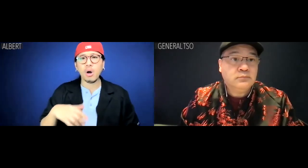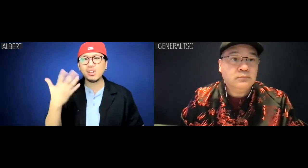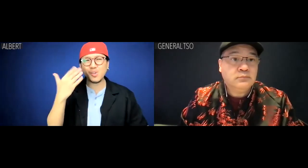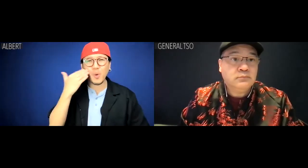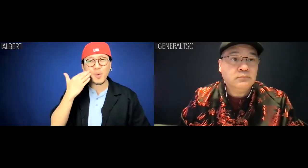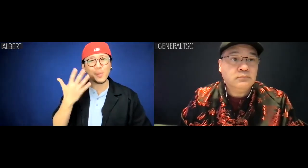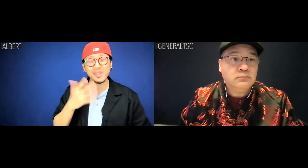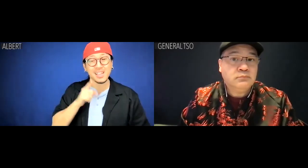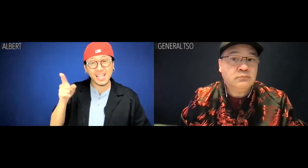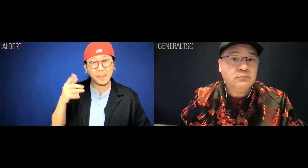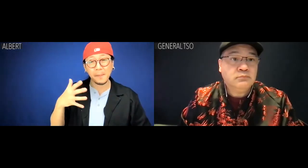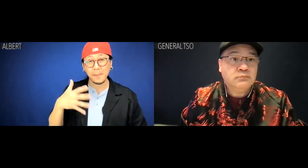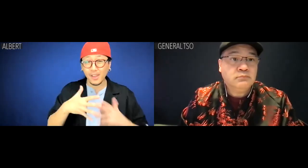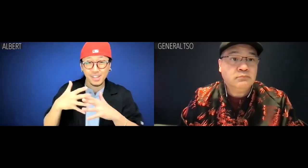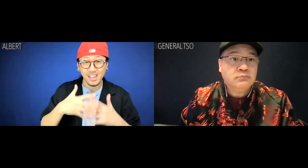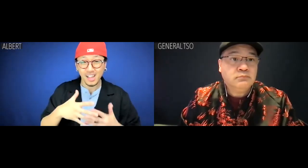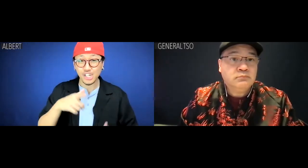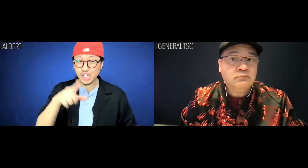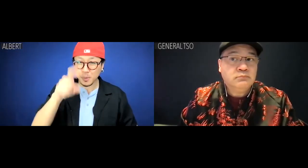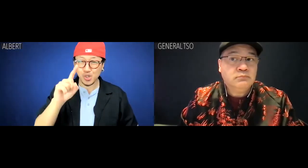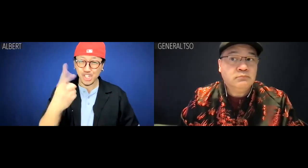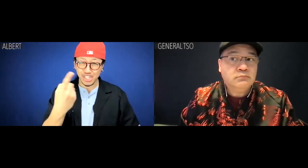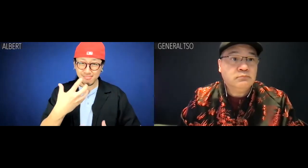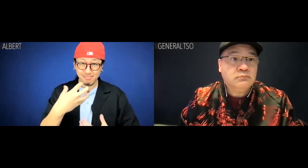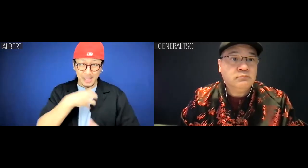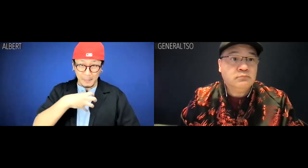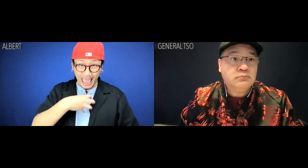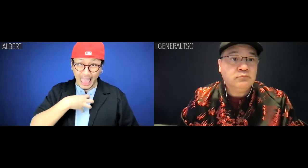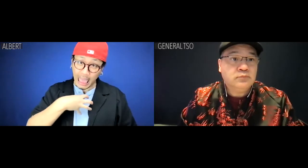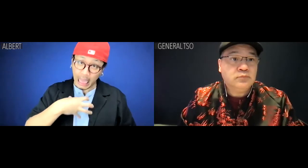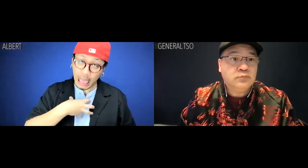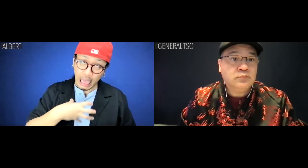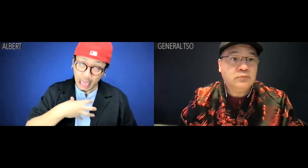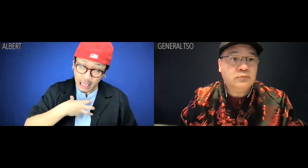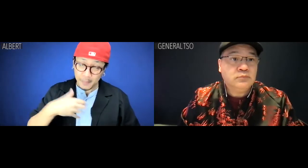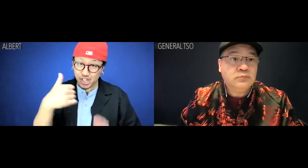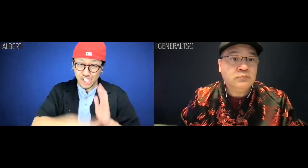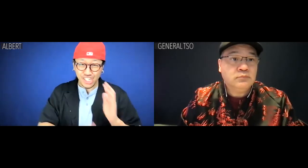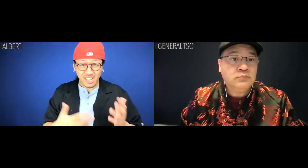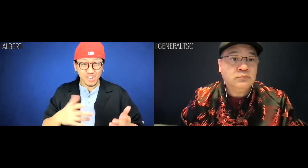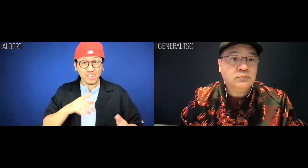See, in America, you're supposed to just complain about shit,